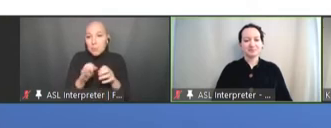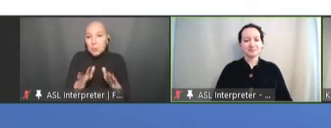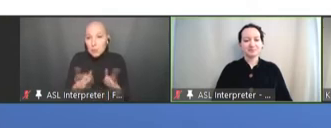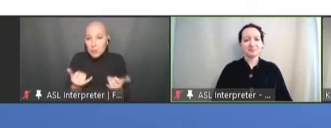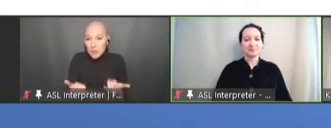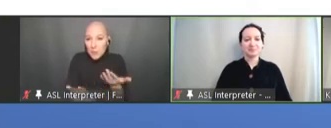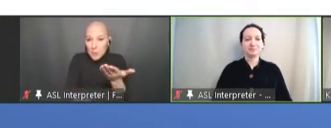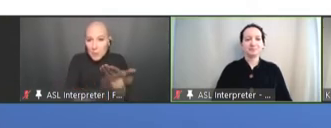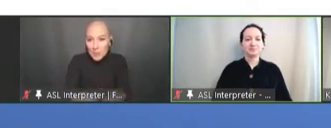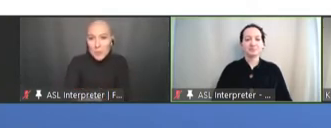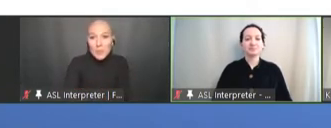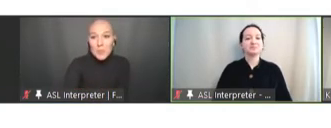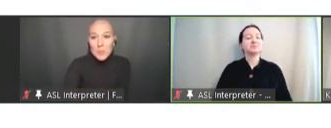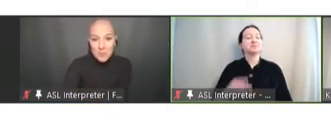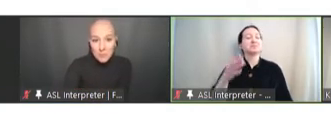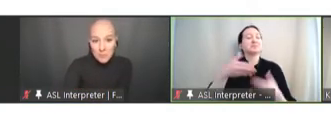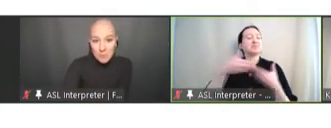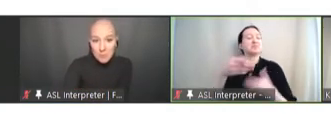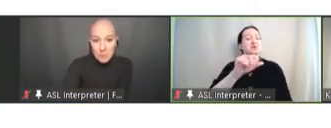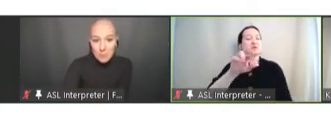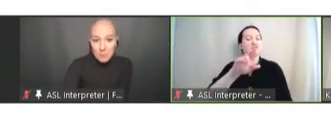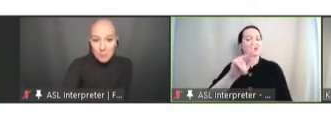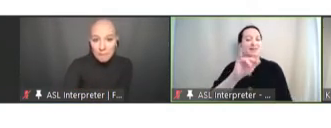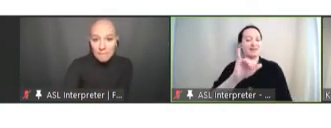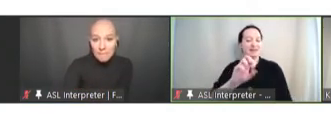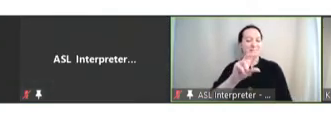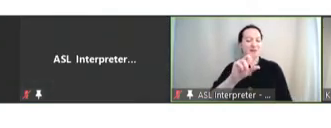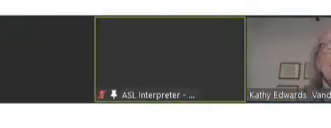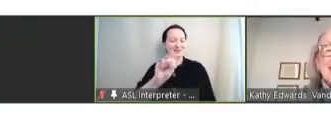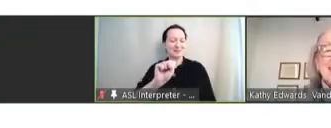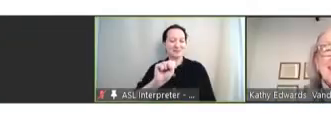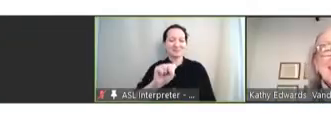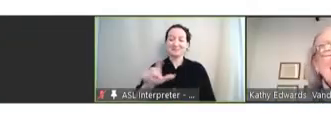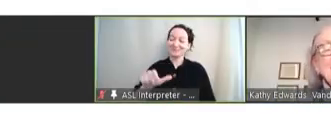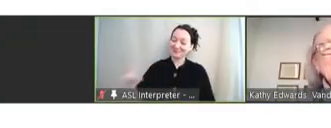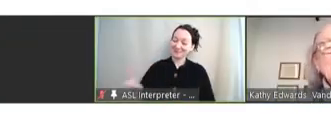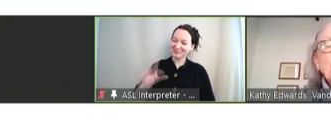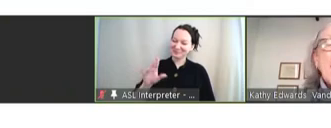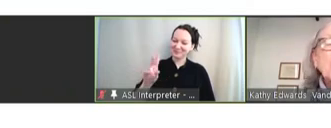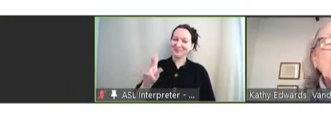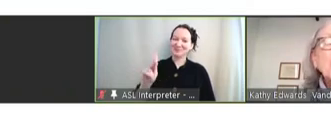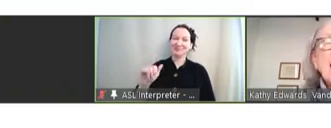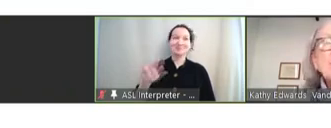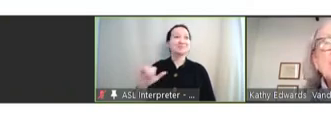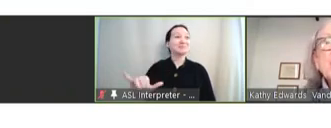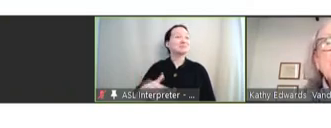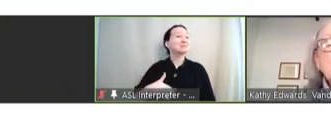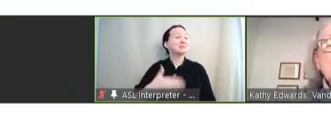be Dr. Kathy Edwards from Vanderbilt University. Kathy, you have the floor. Kathryn Edwards: Thank you. Well, good afternoon,